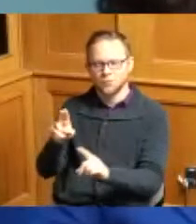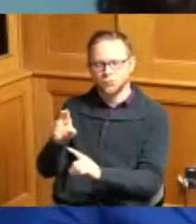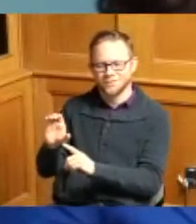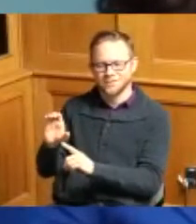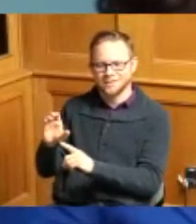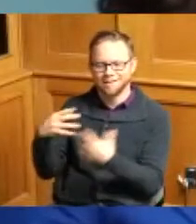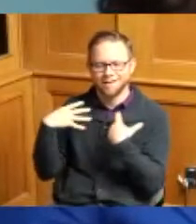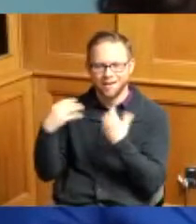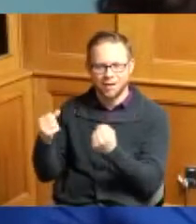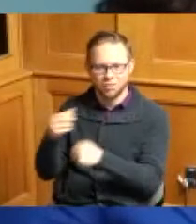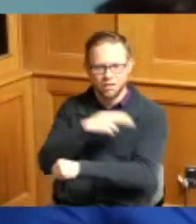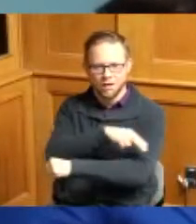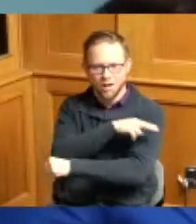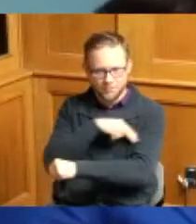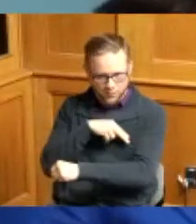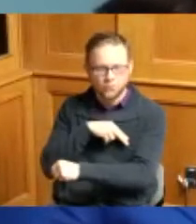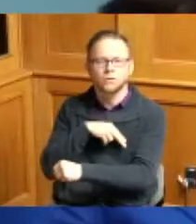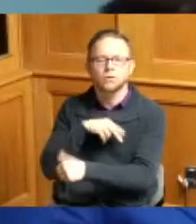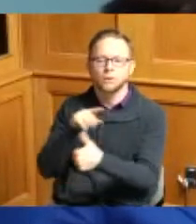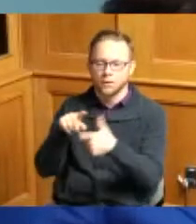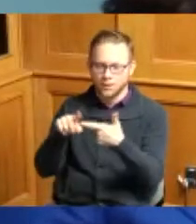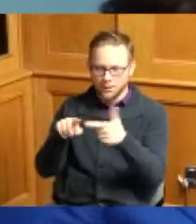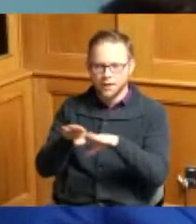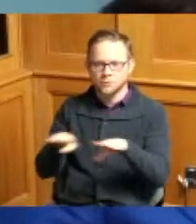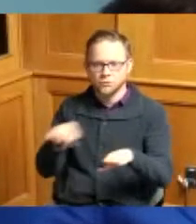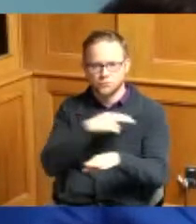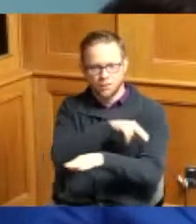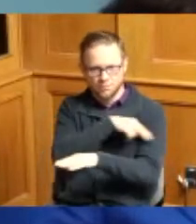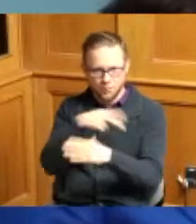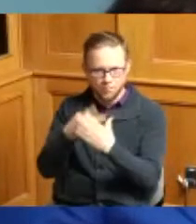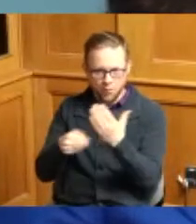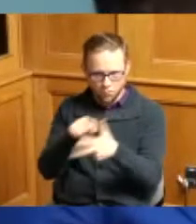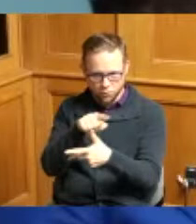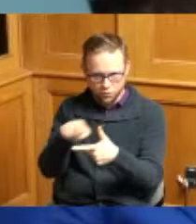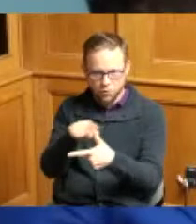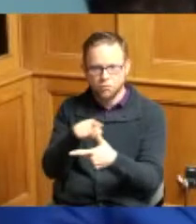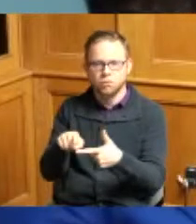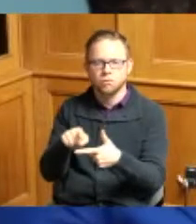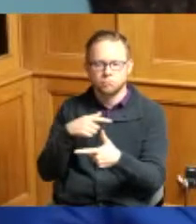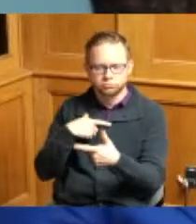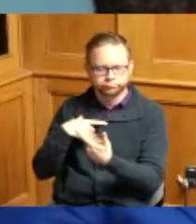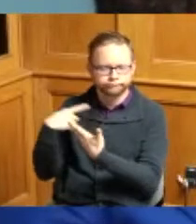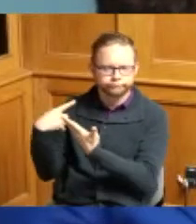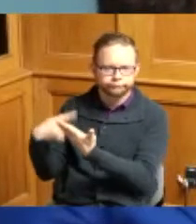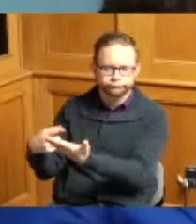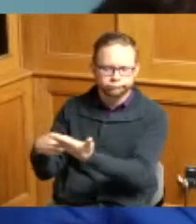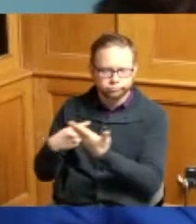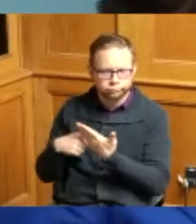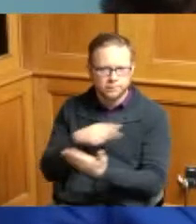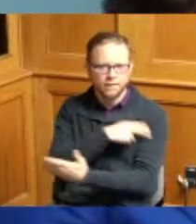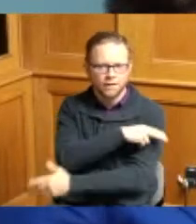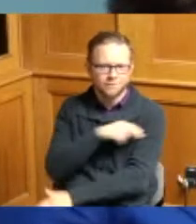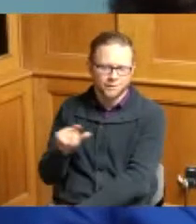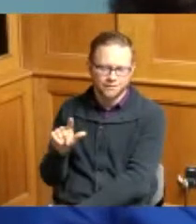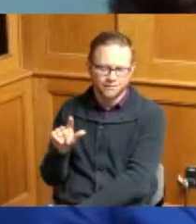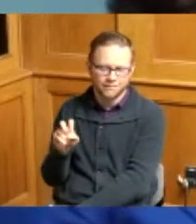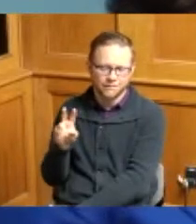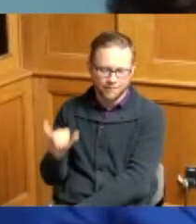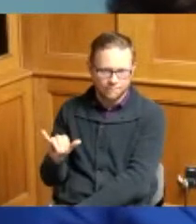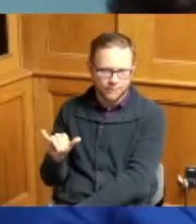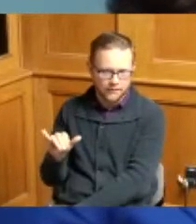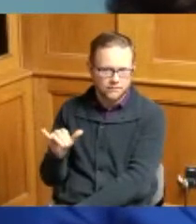hospital as well as children's hospital about the hospital levy as we are looking at that as well so